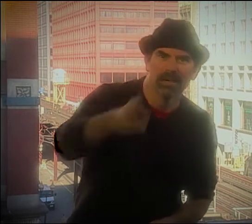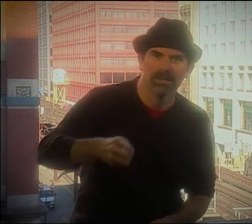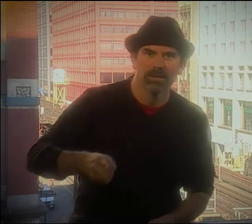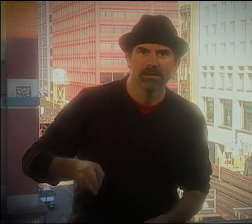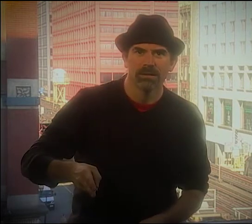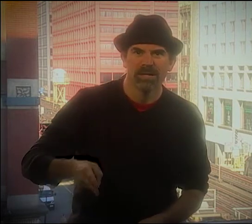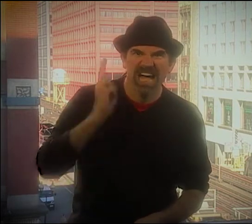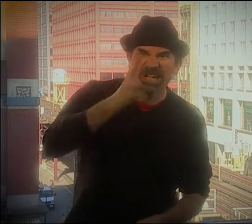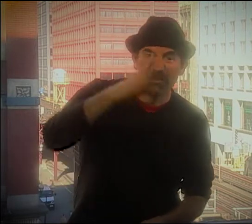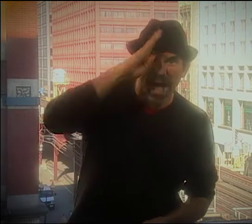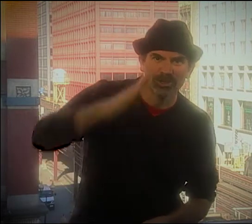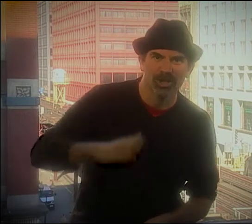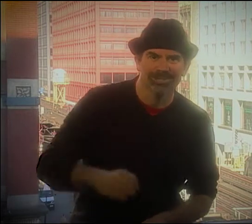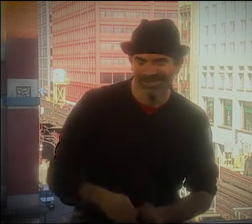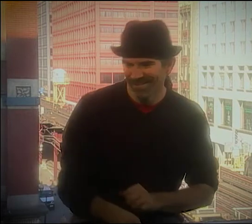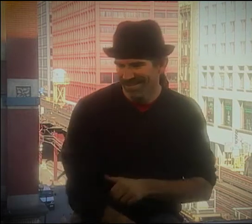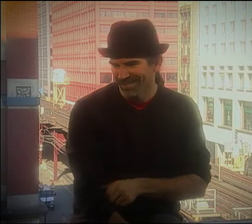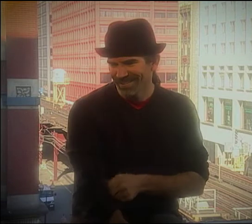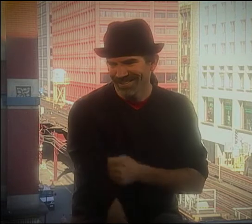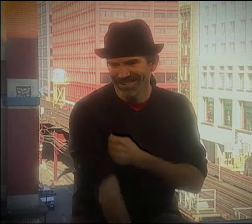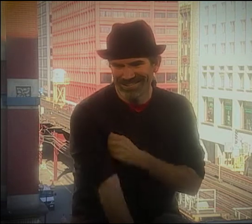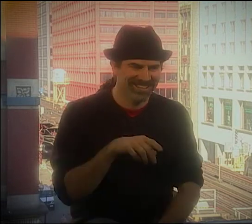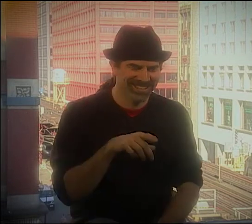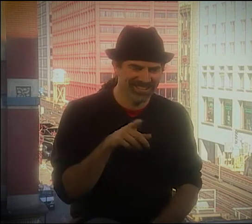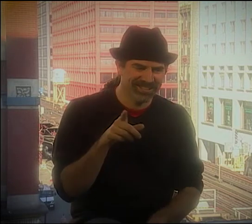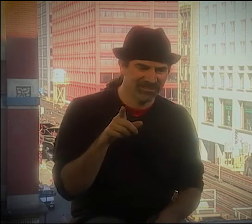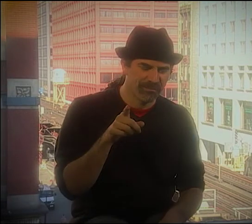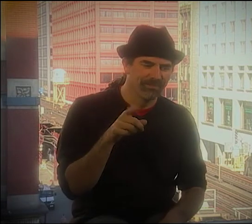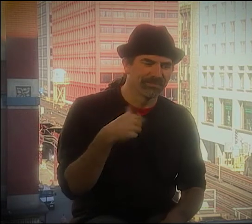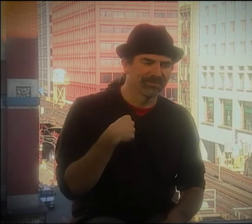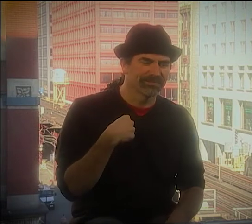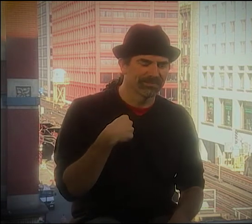IT WAS HISTORY! IT WAS HISTORY, DAMN IT!